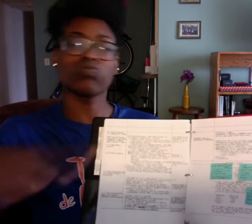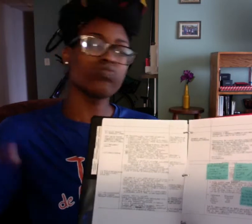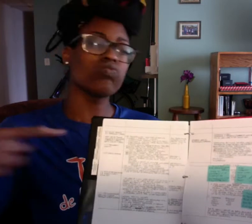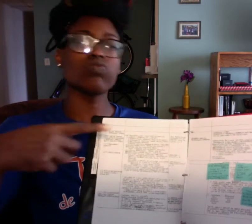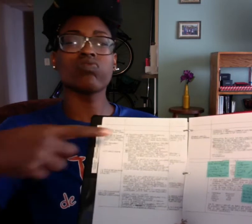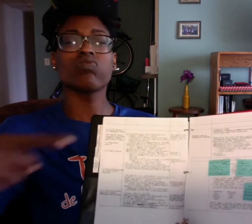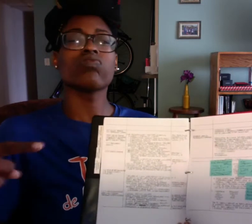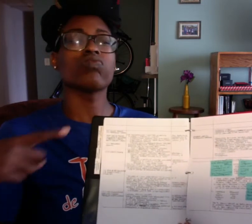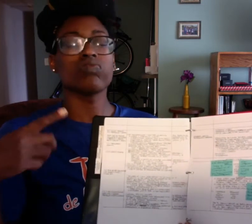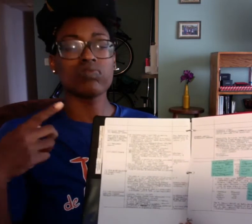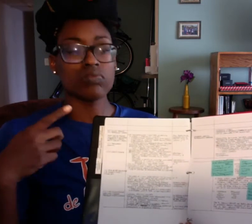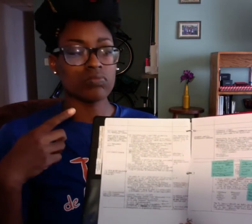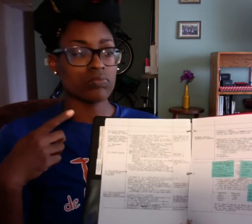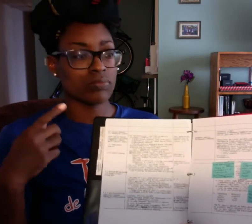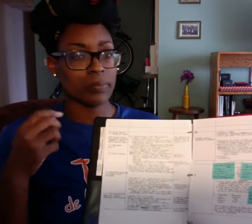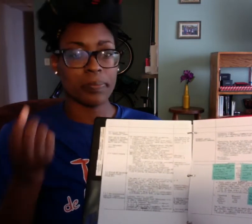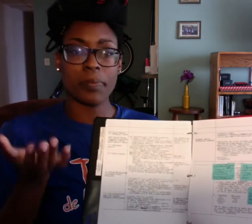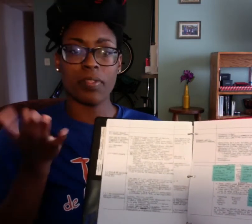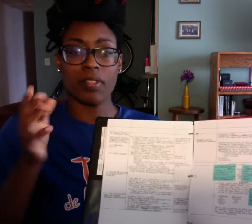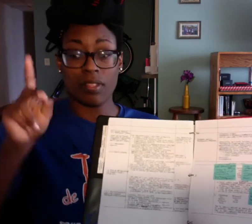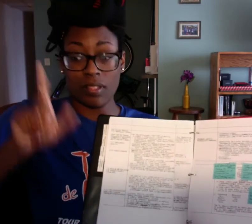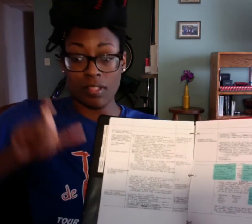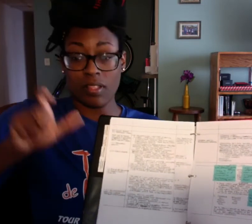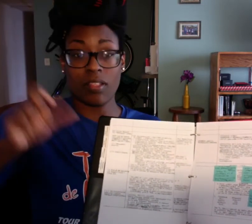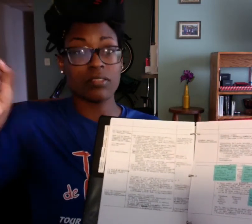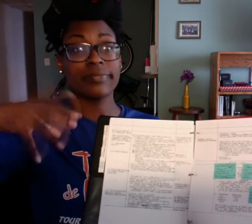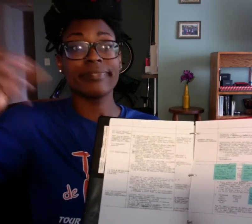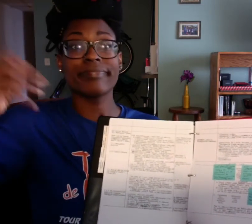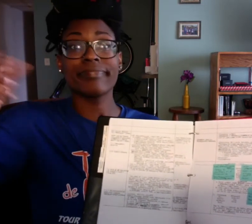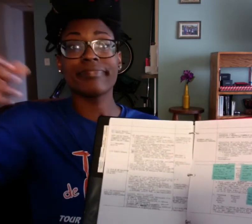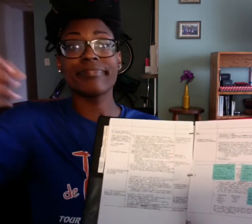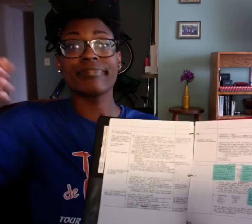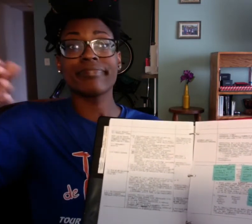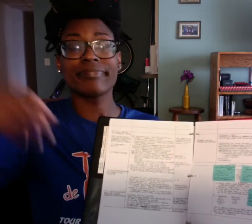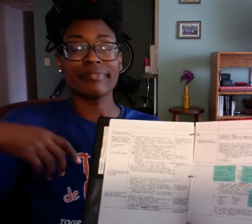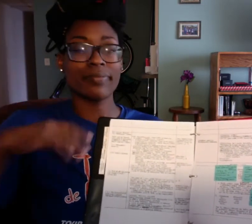I wanna add something that came up during an in-class discussion.